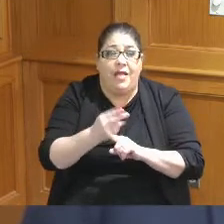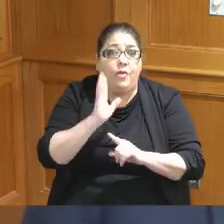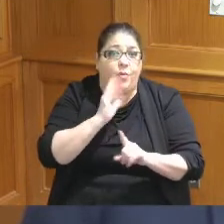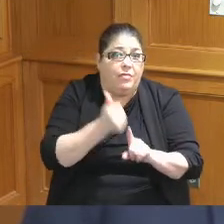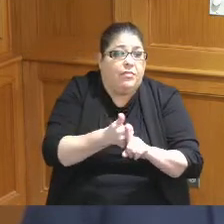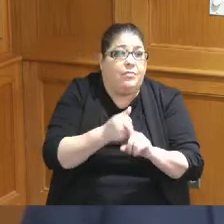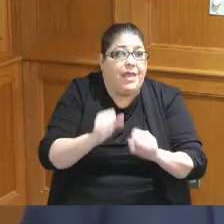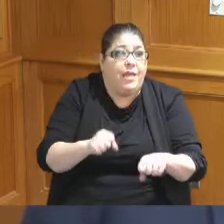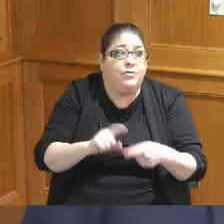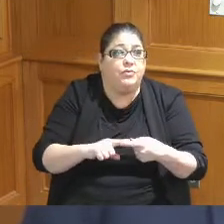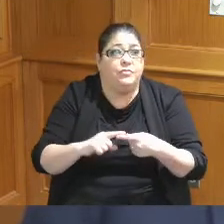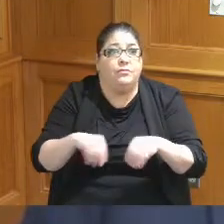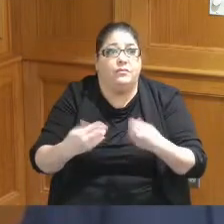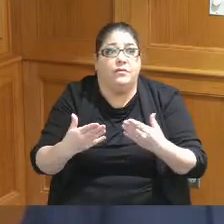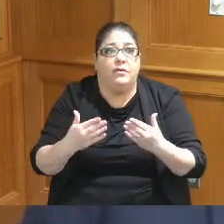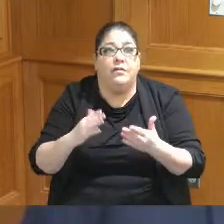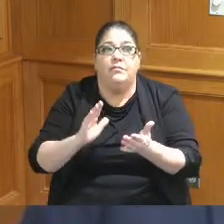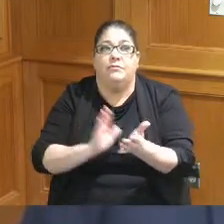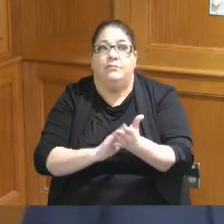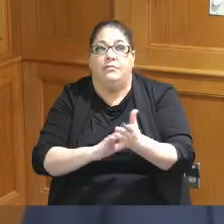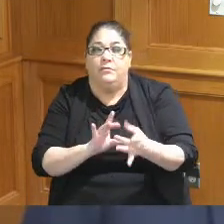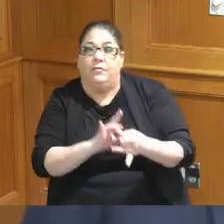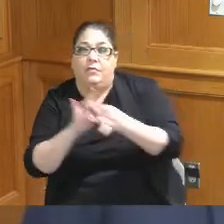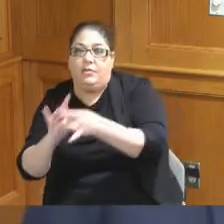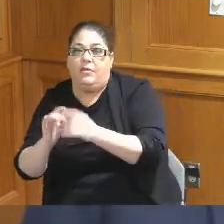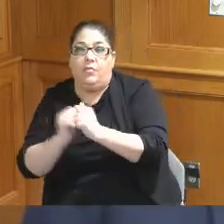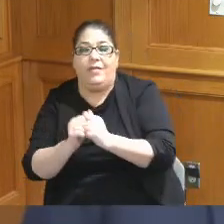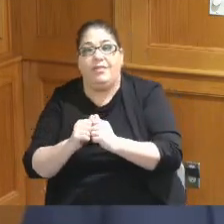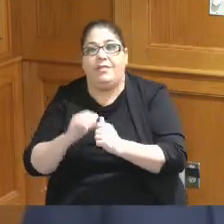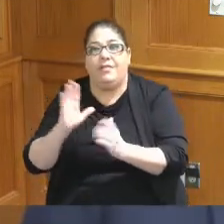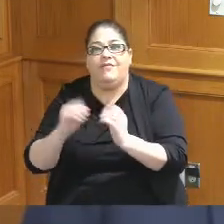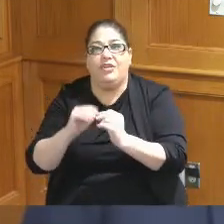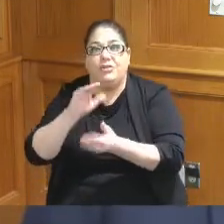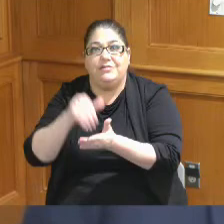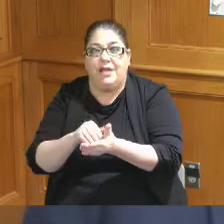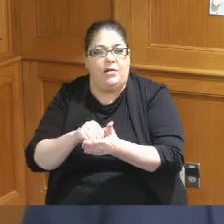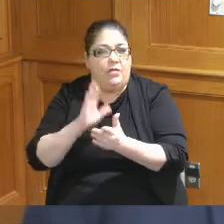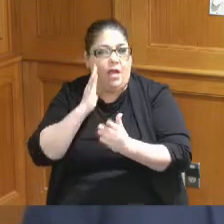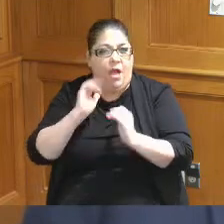you know be a compliment to the convention center so that's like where we started here so